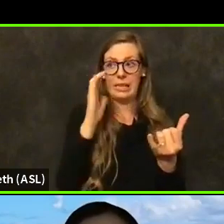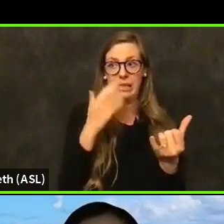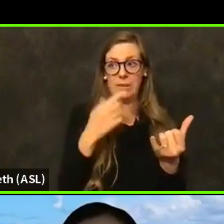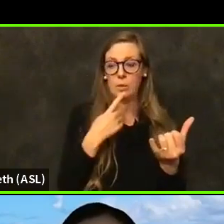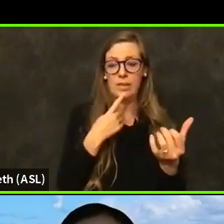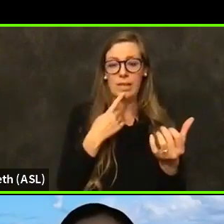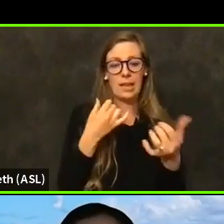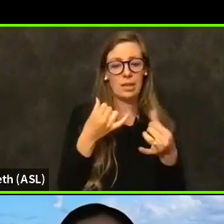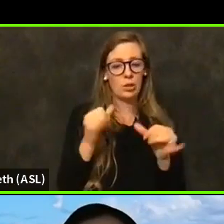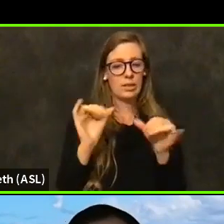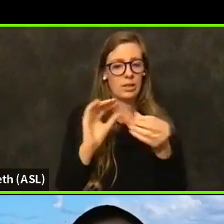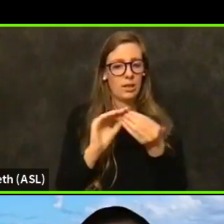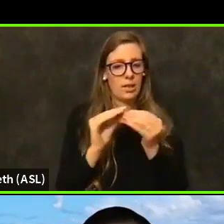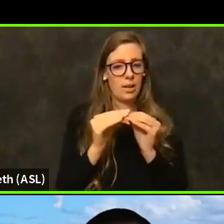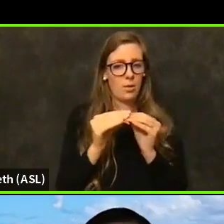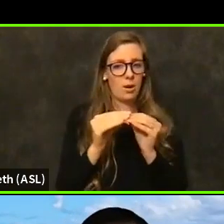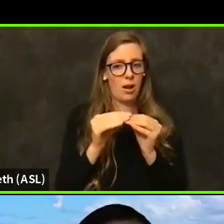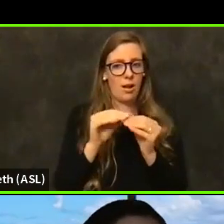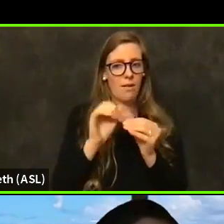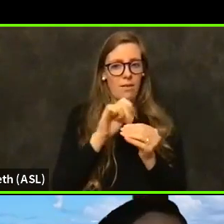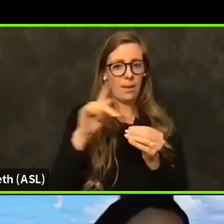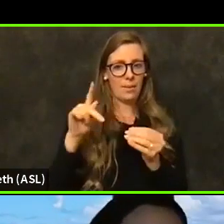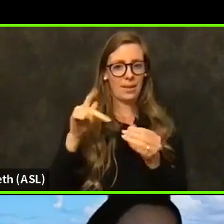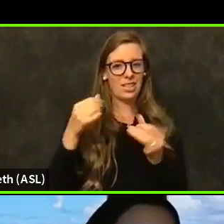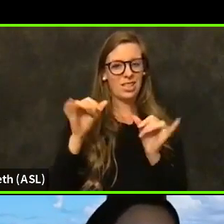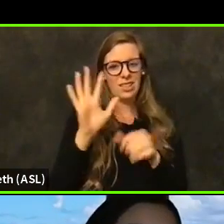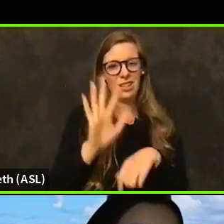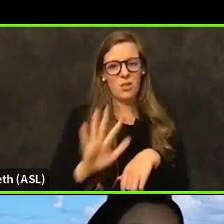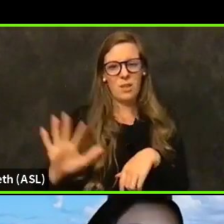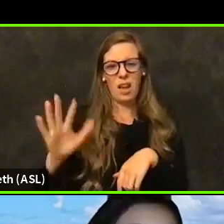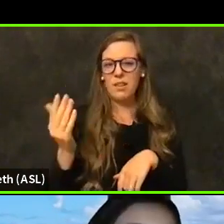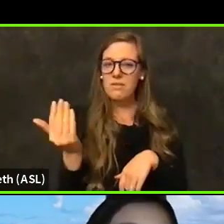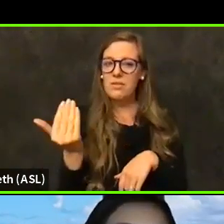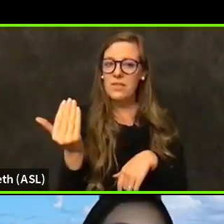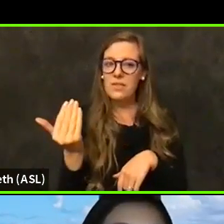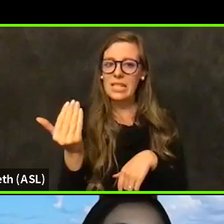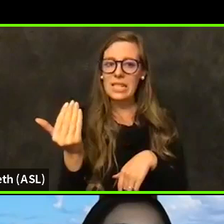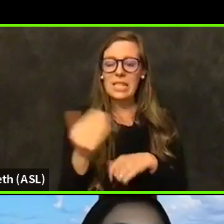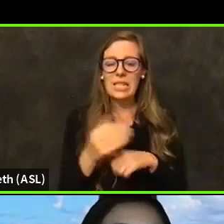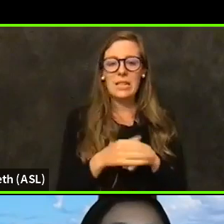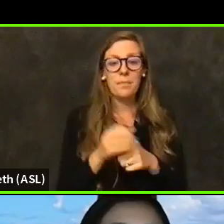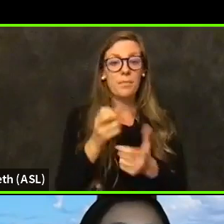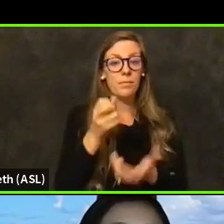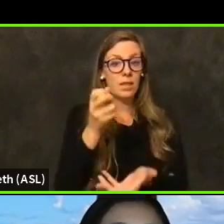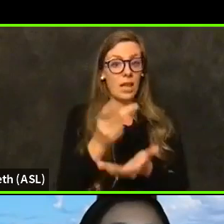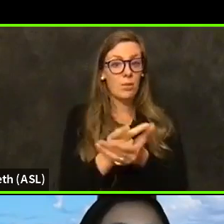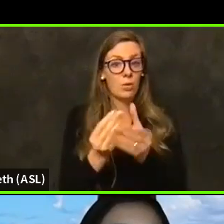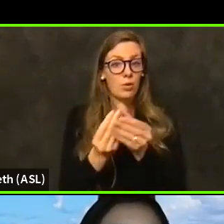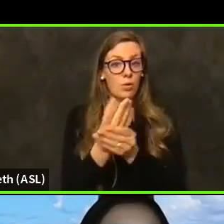number of applications is still approximately 15. They approved Springhill and they believe